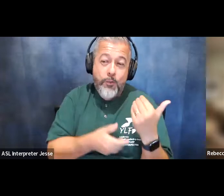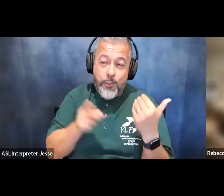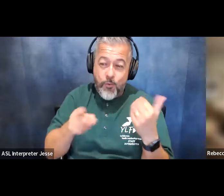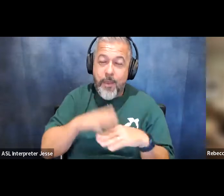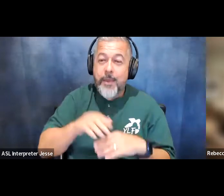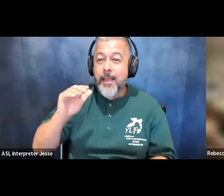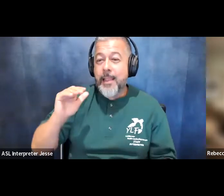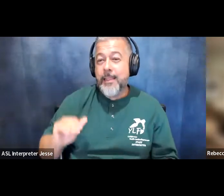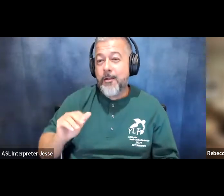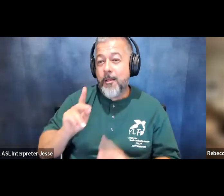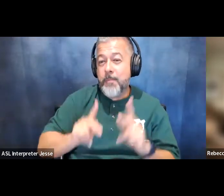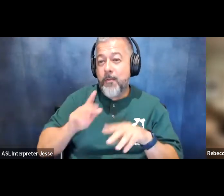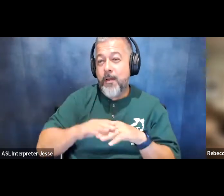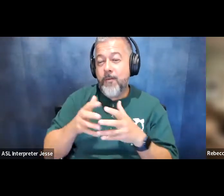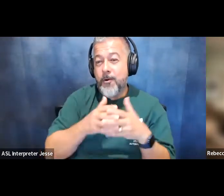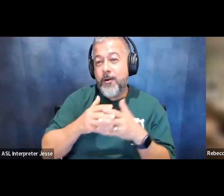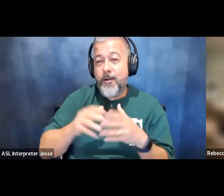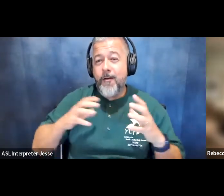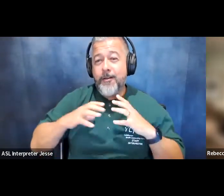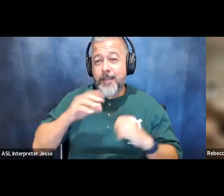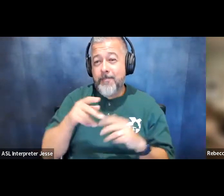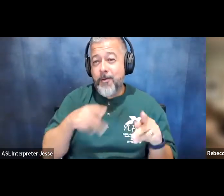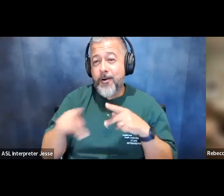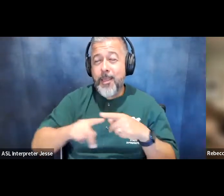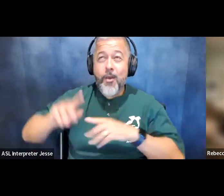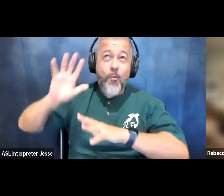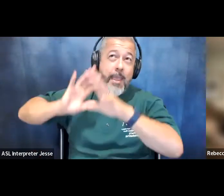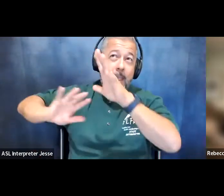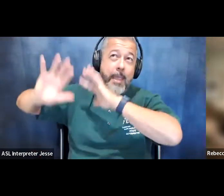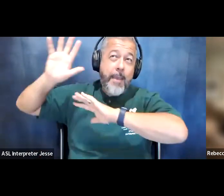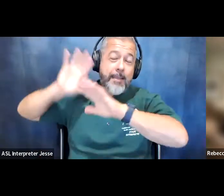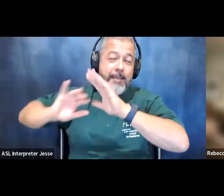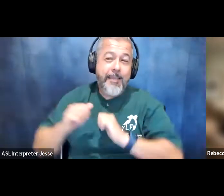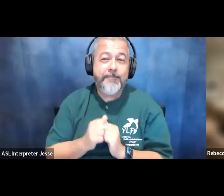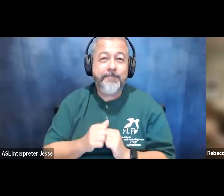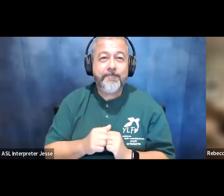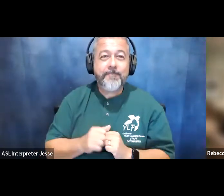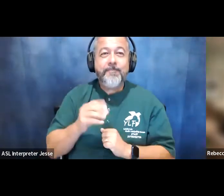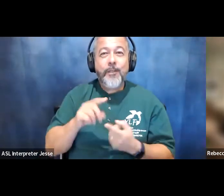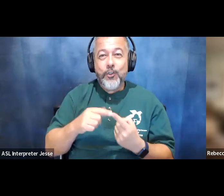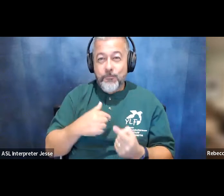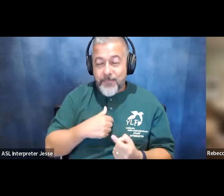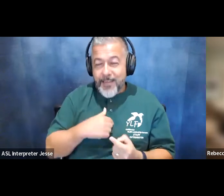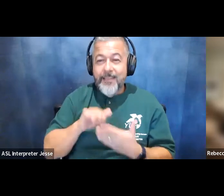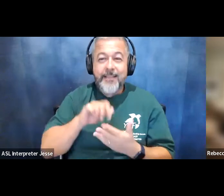of america holiday party like way way back in the day um and to me that is exactly what this work is